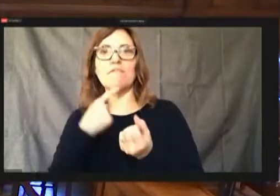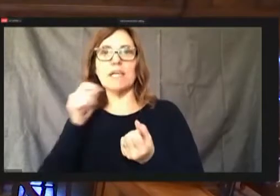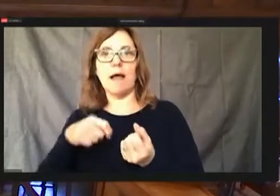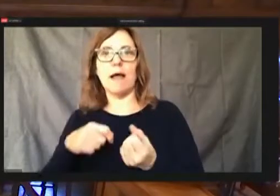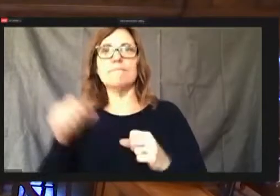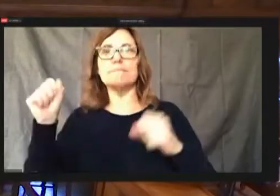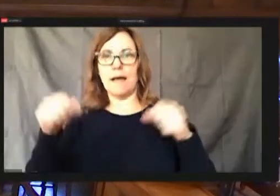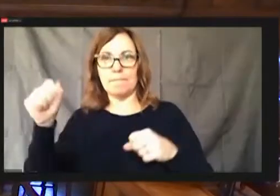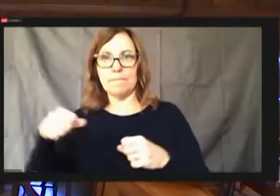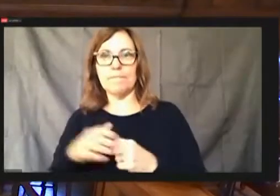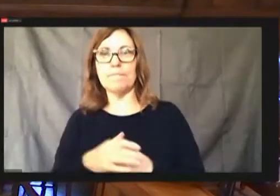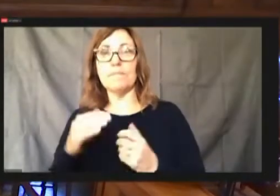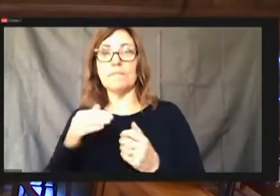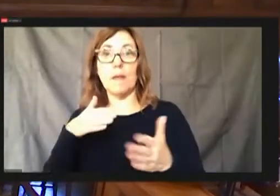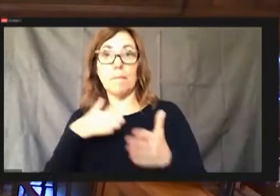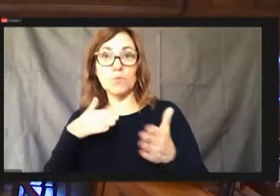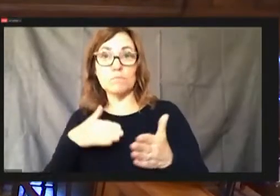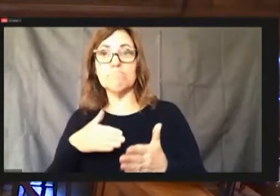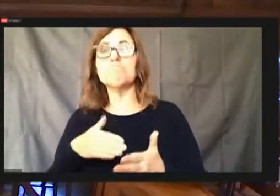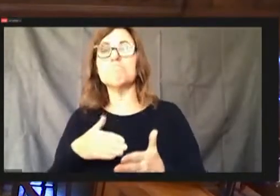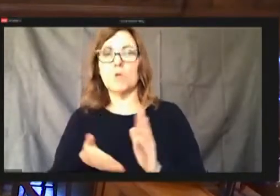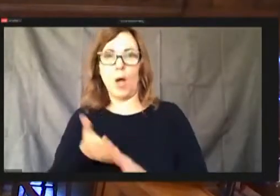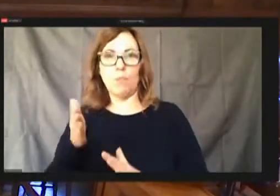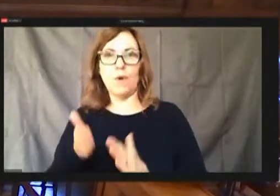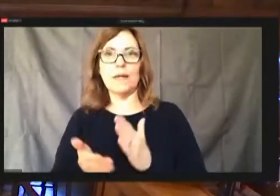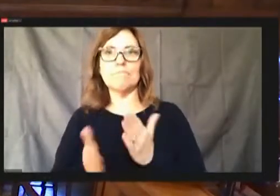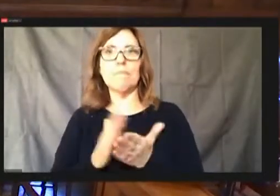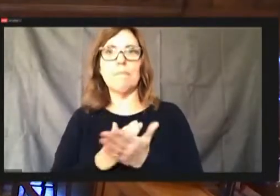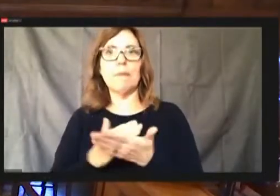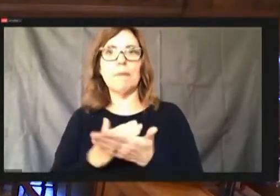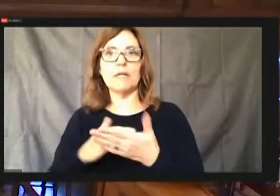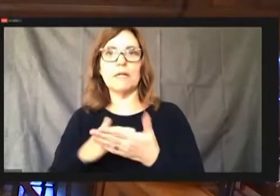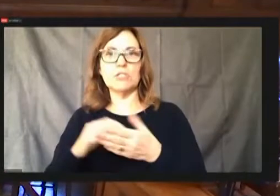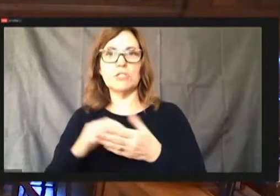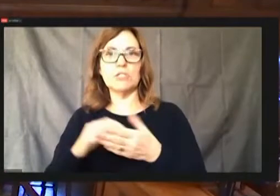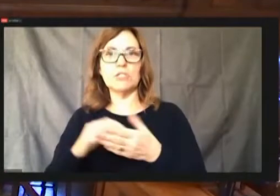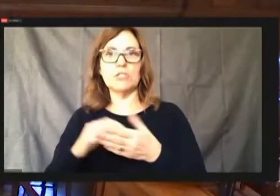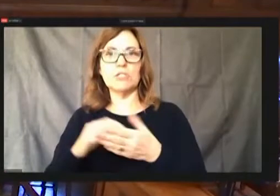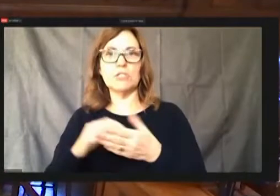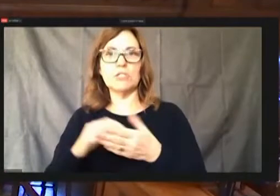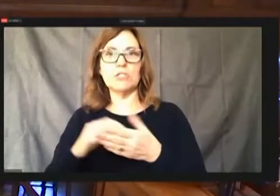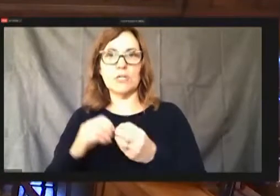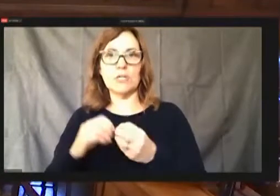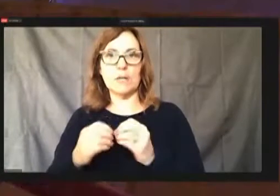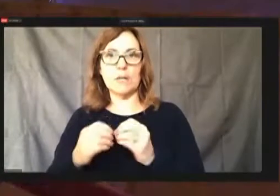Those are pretty many number two is approved three printing them and number three is to